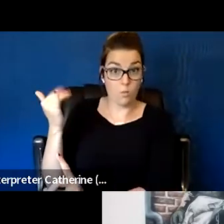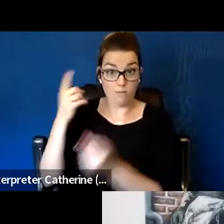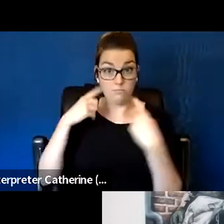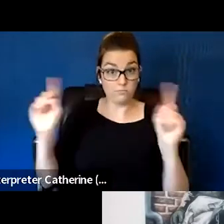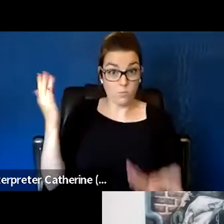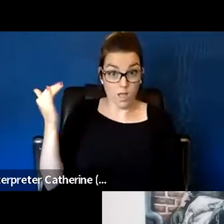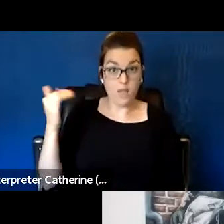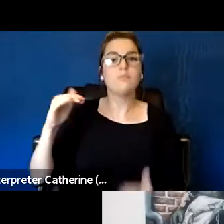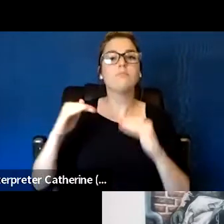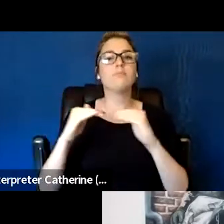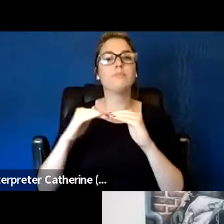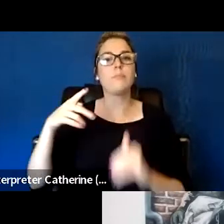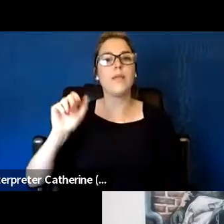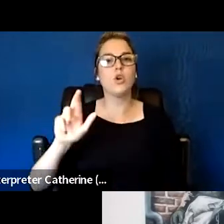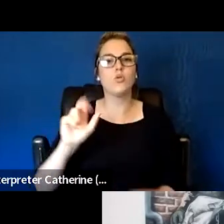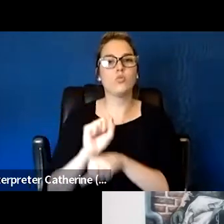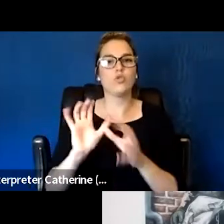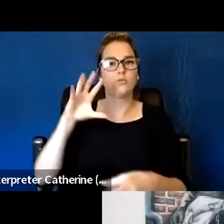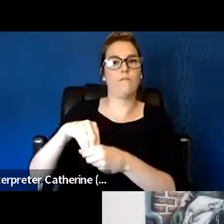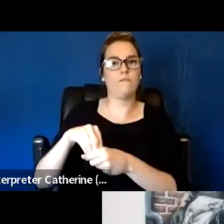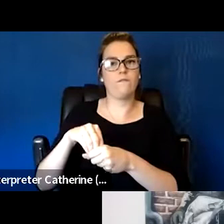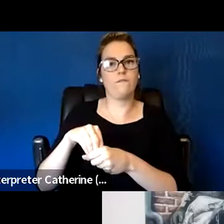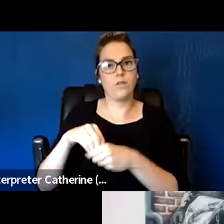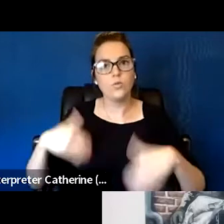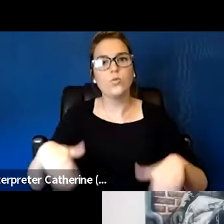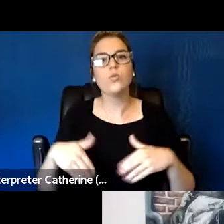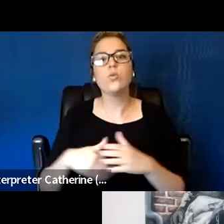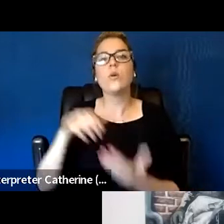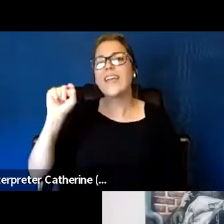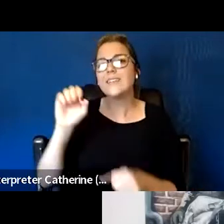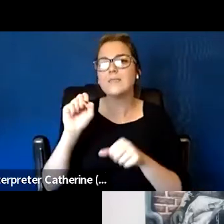So it was a case management light in many cases,